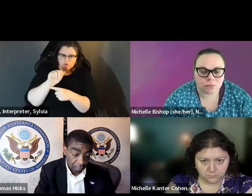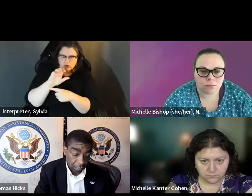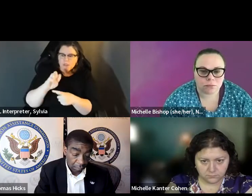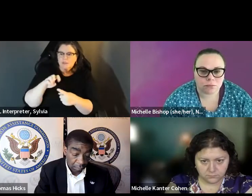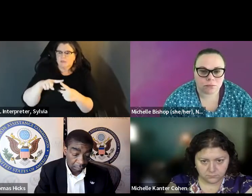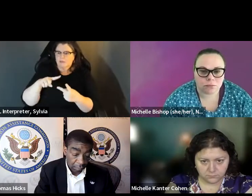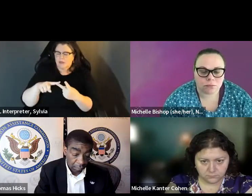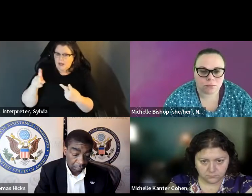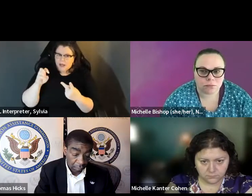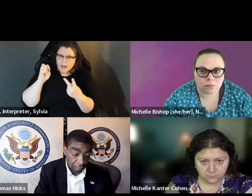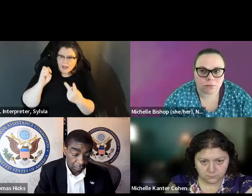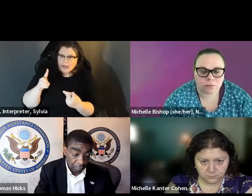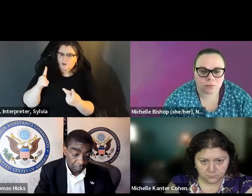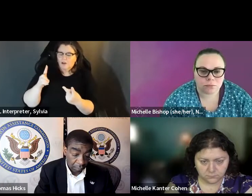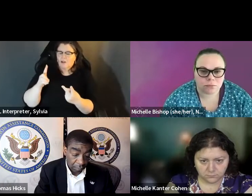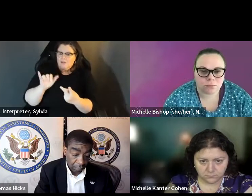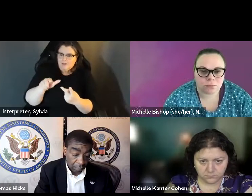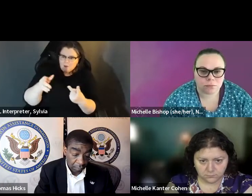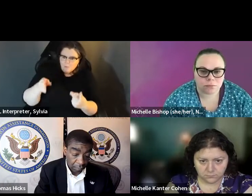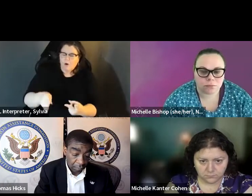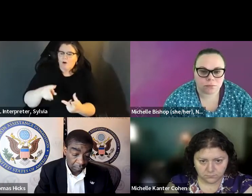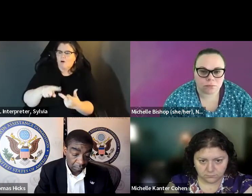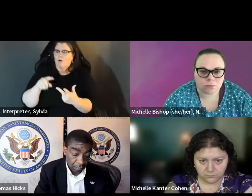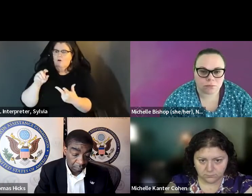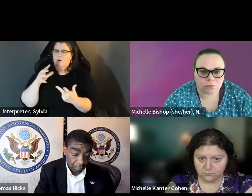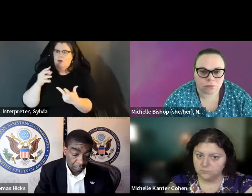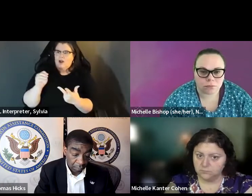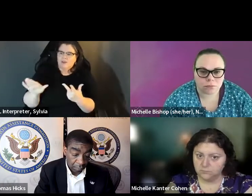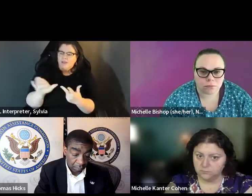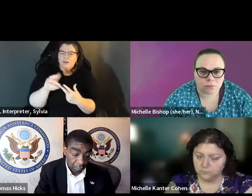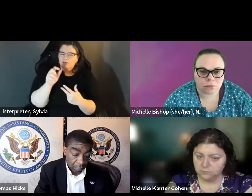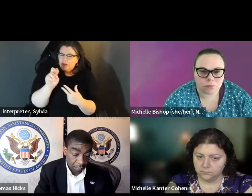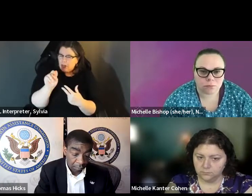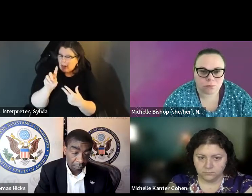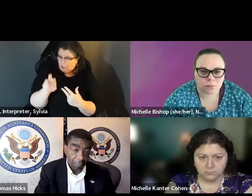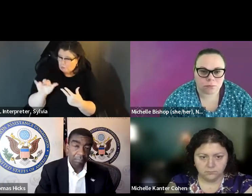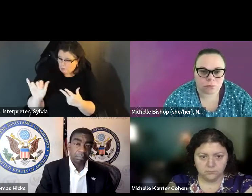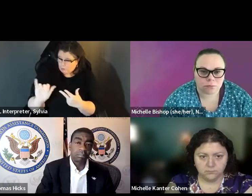add, in any information, and tell us about the intersections of race education, Gender. education, gender, you know, any of those types of other factors, how they play into the statistics.